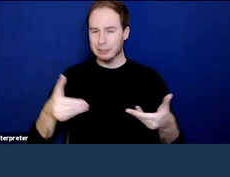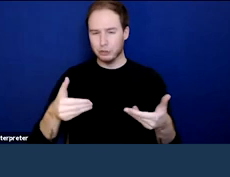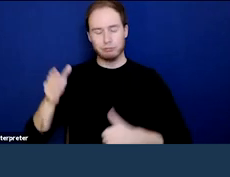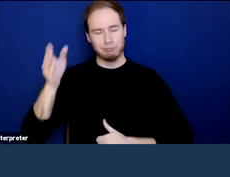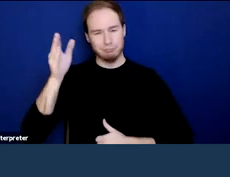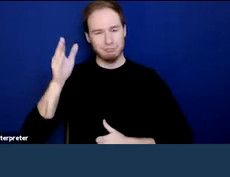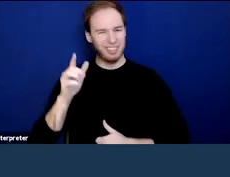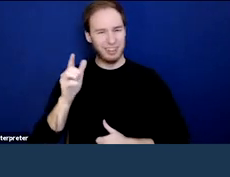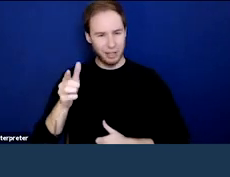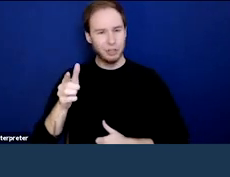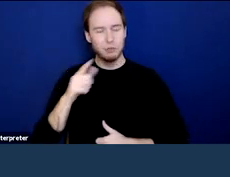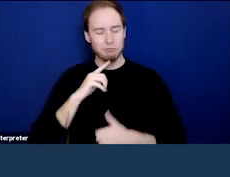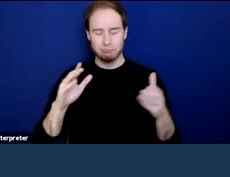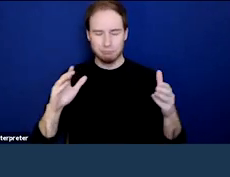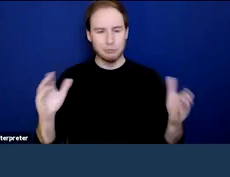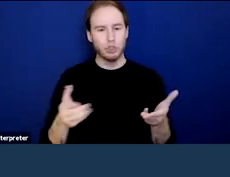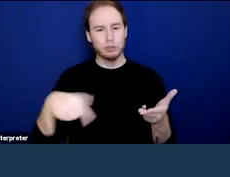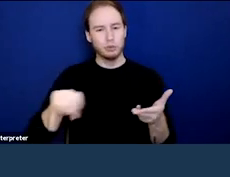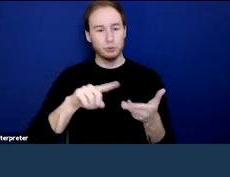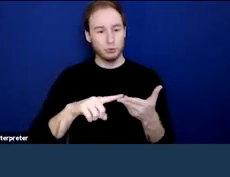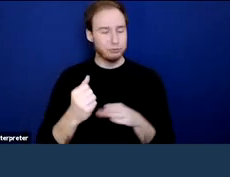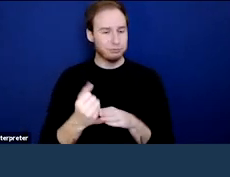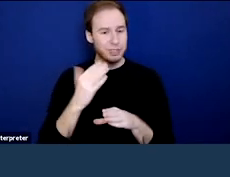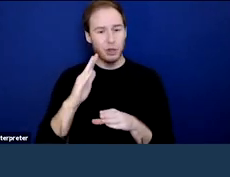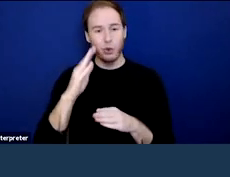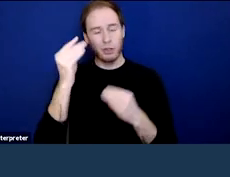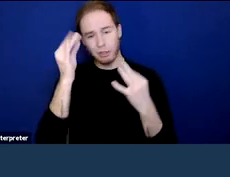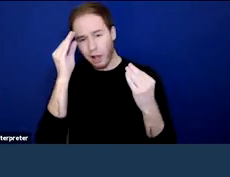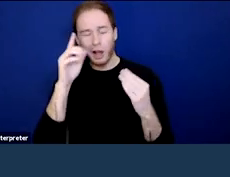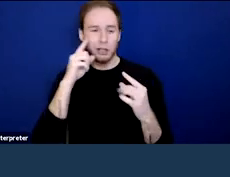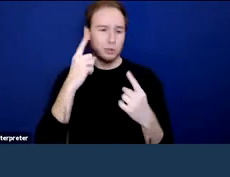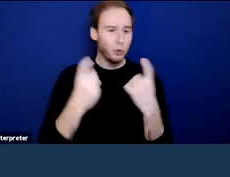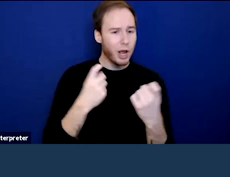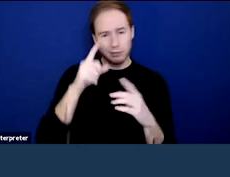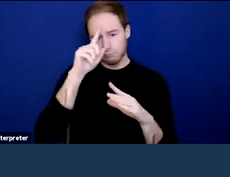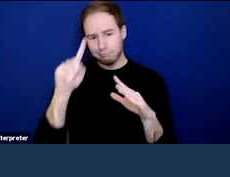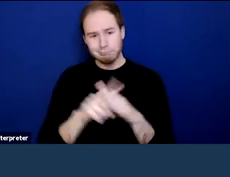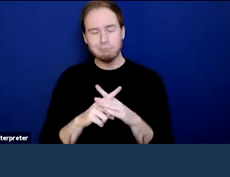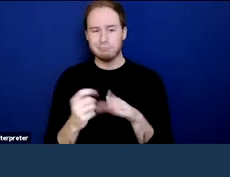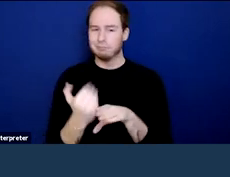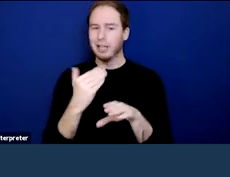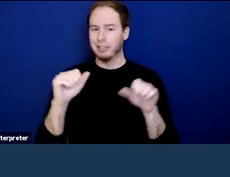Just encourage you to send us your thoughts and your questions as we get going. I think with the next slide,